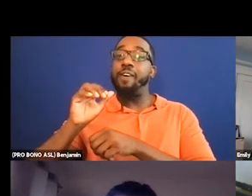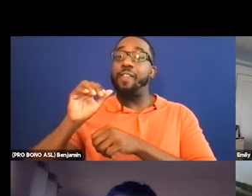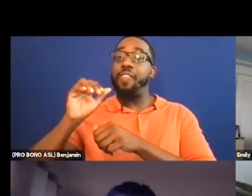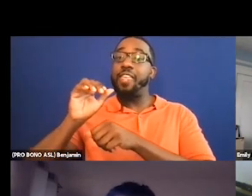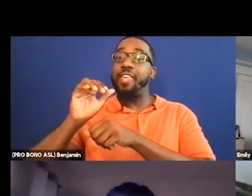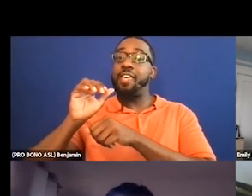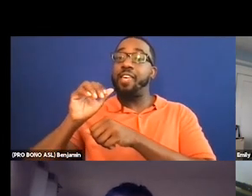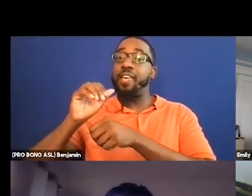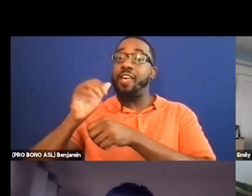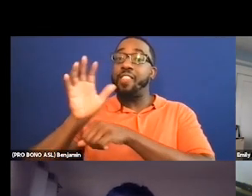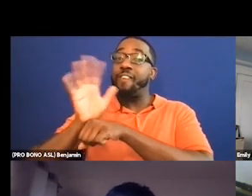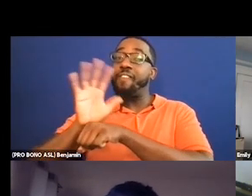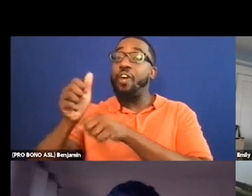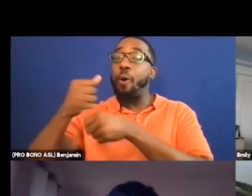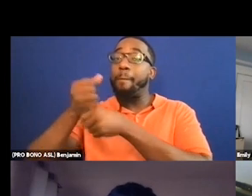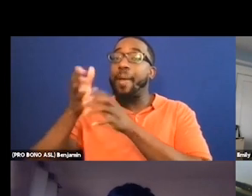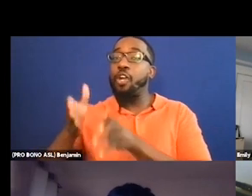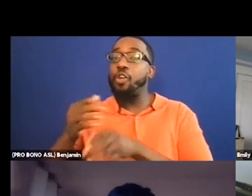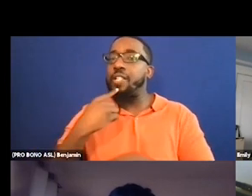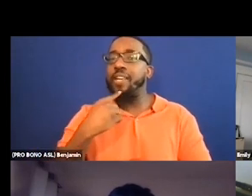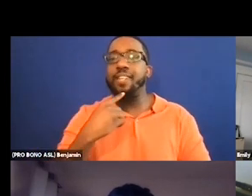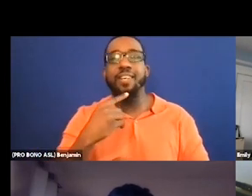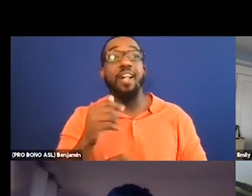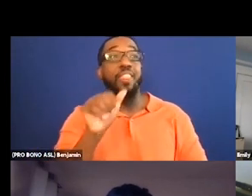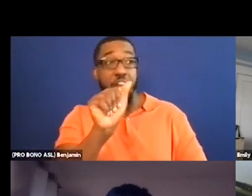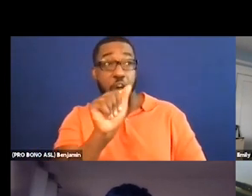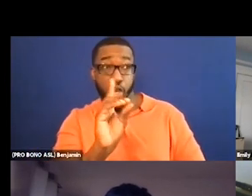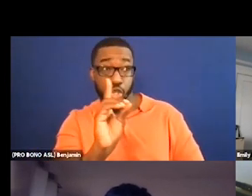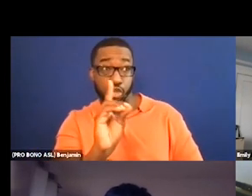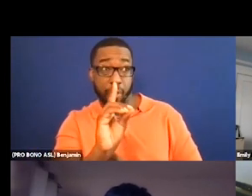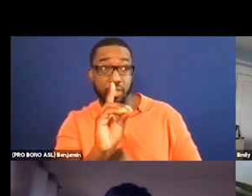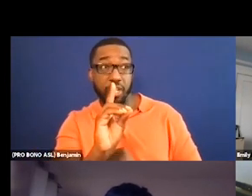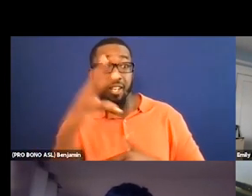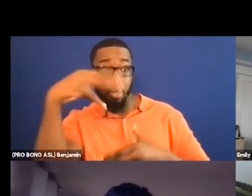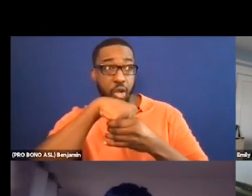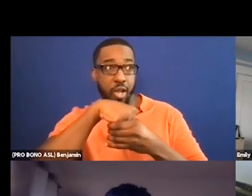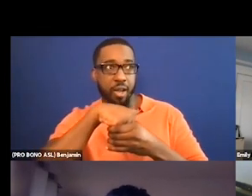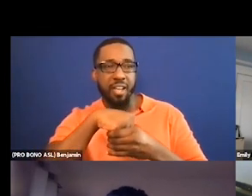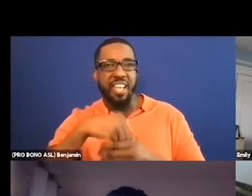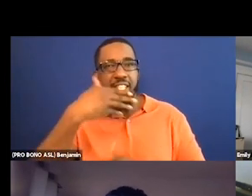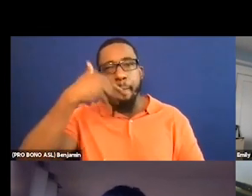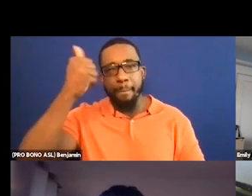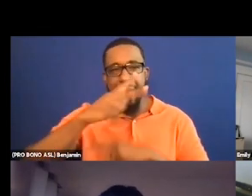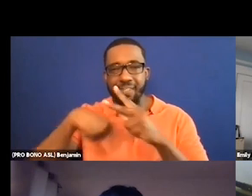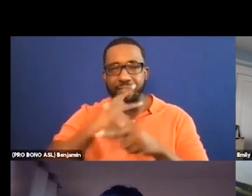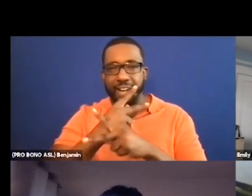of the film so he said I'm only going to play it with that audio description moving forward because he thought it enriched it so much.